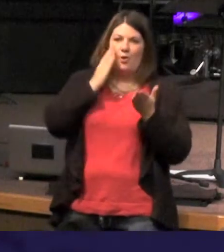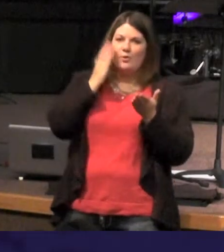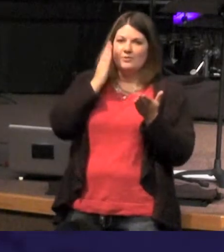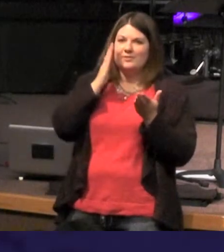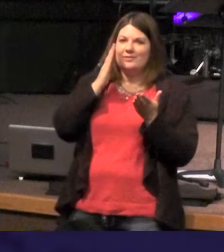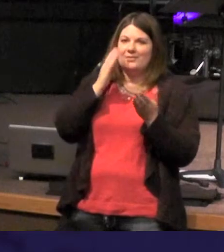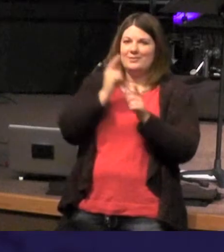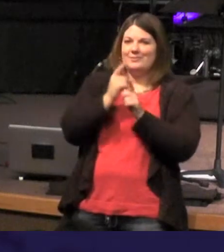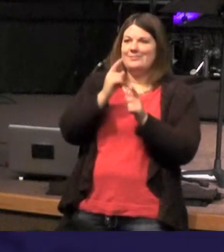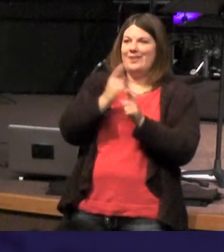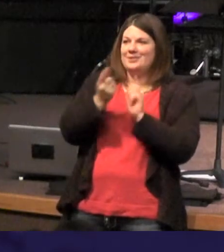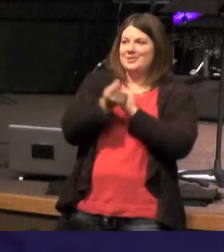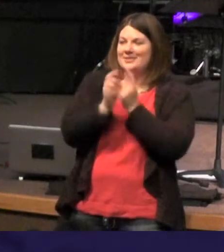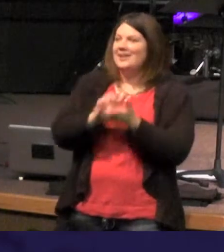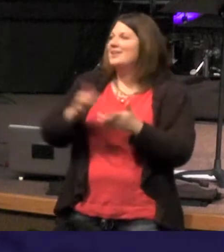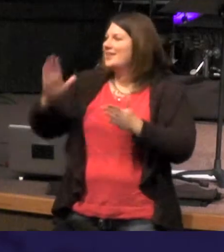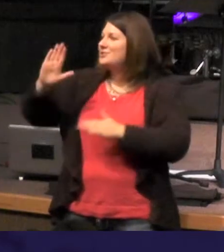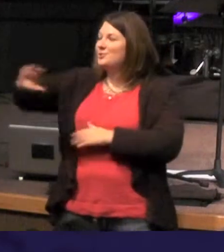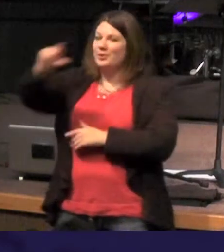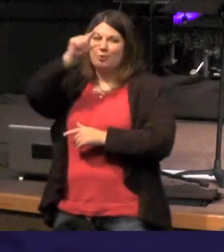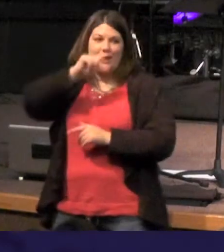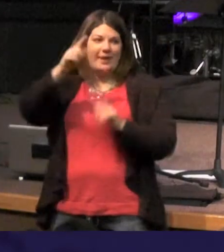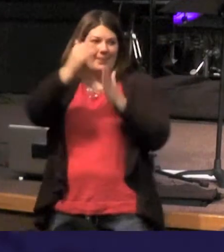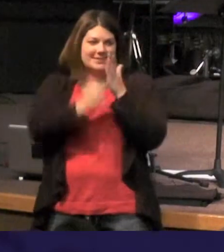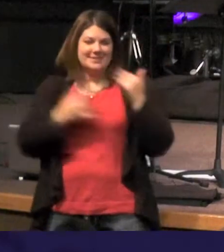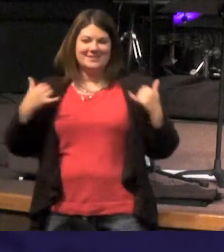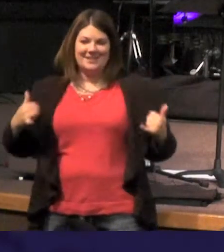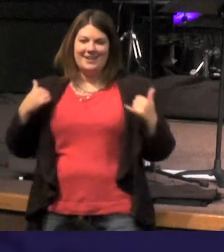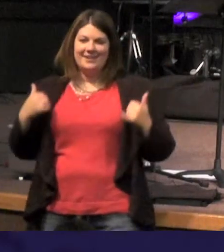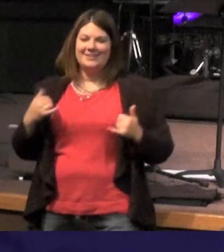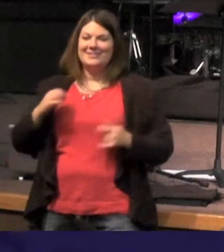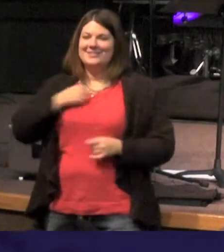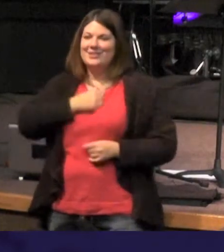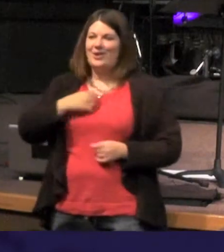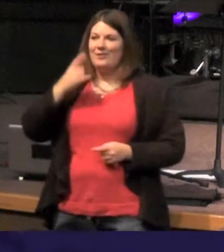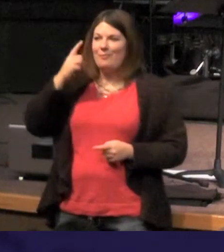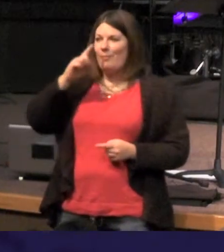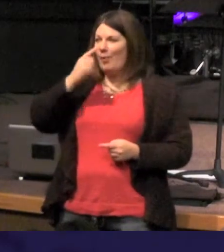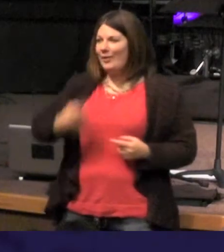sorry if I bored you - but in case you don't believe me I want to do something else - I want to give you a second argument - OK